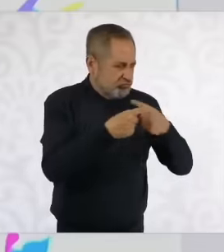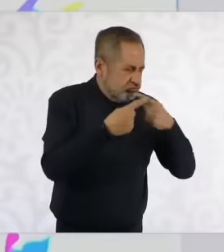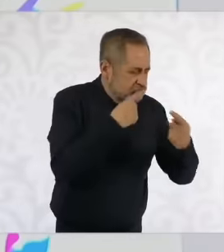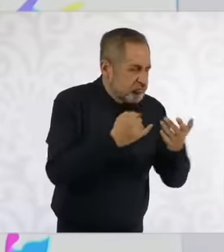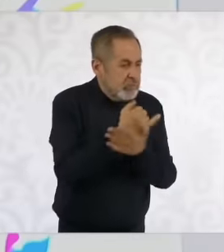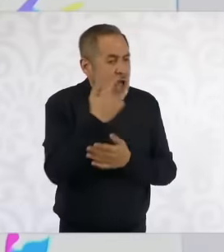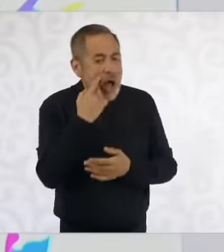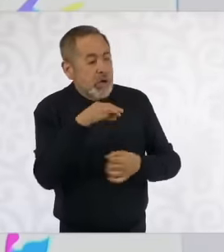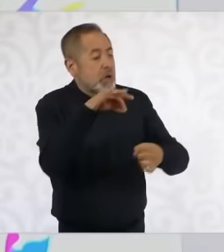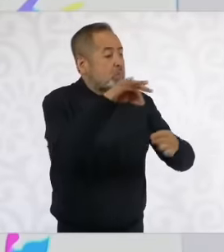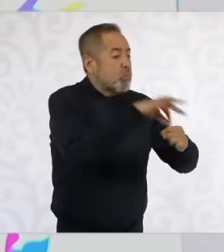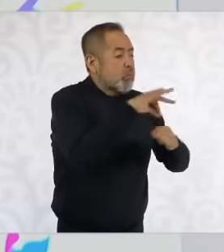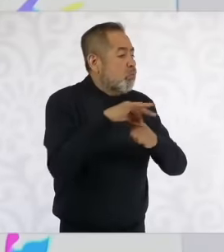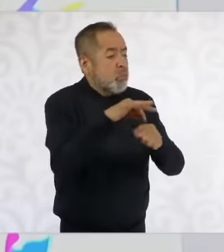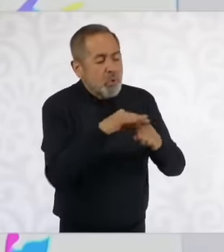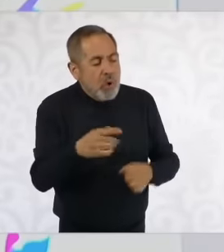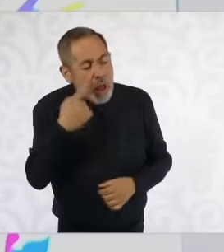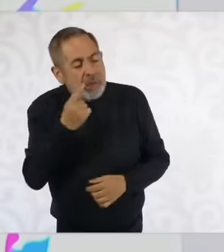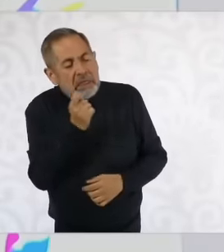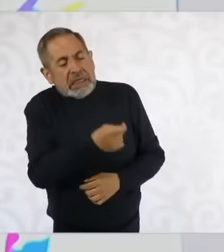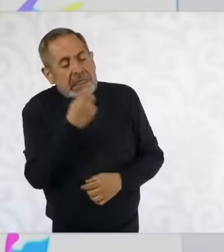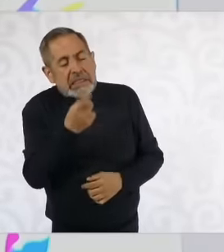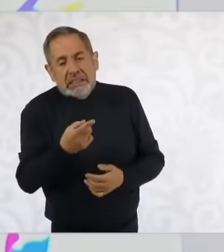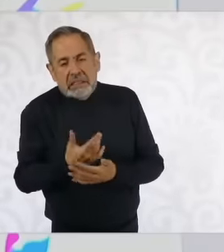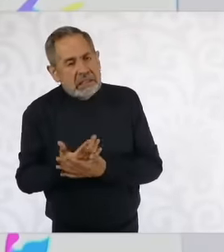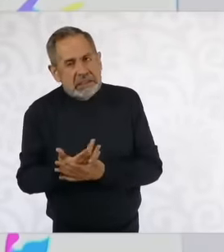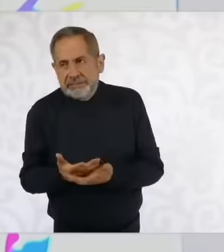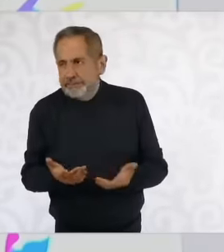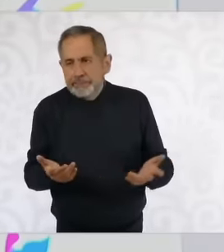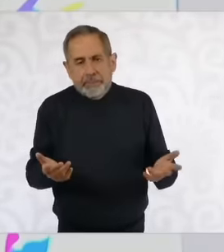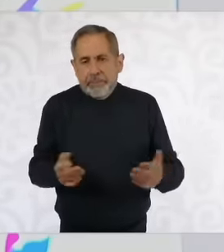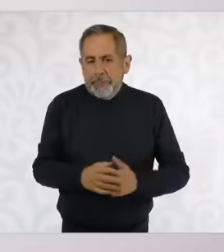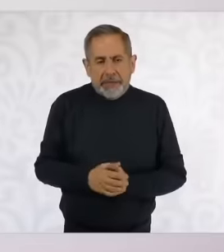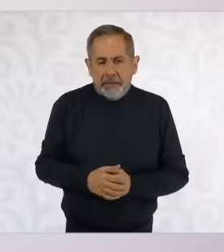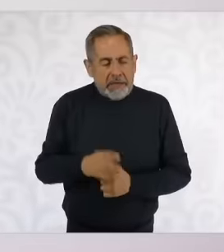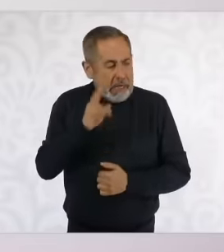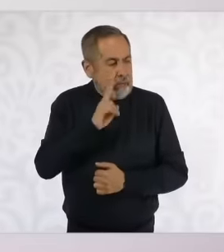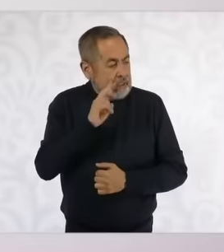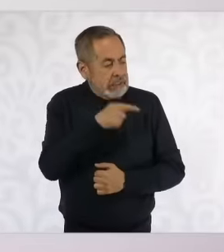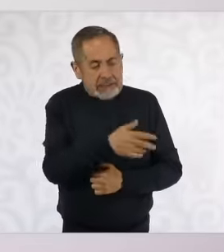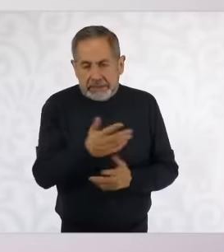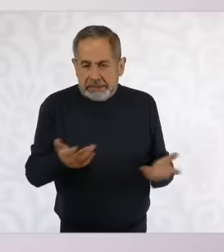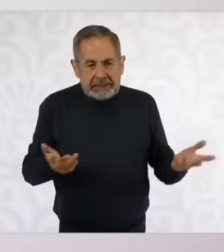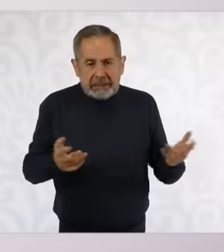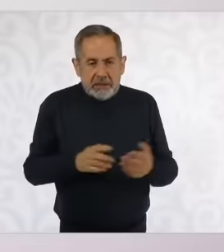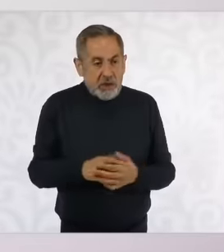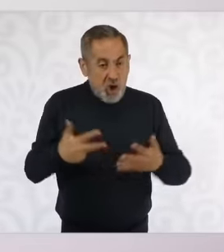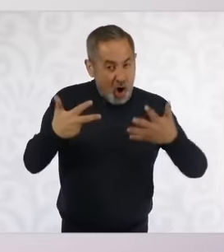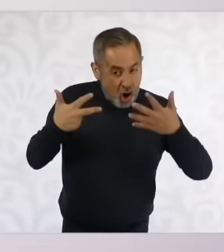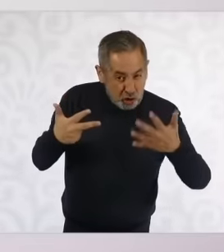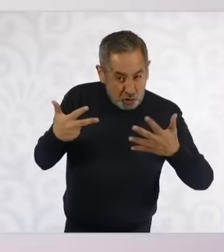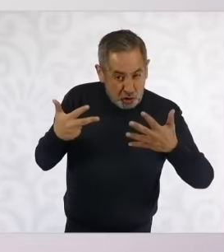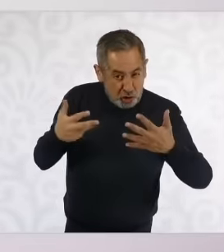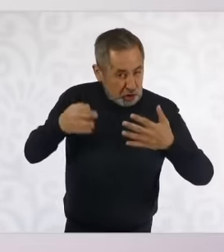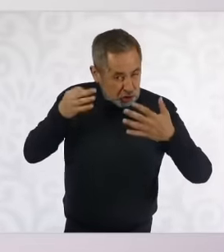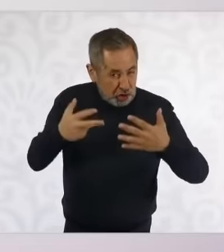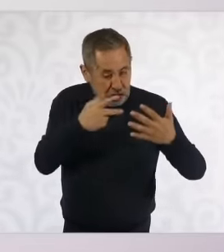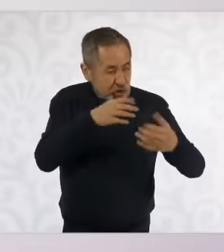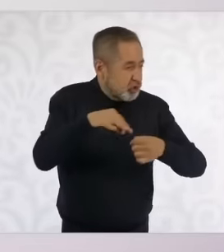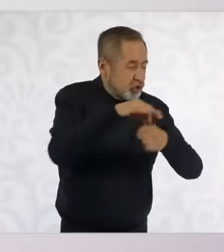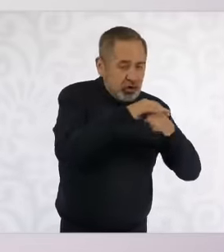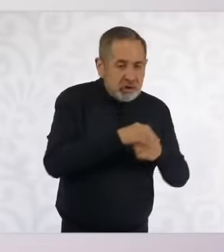they vote to see if the eight ministers who cannot be